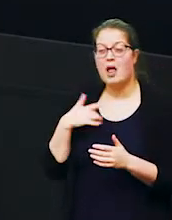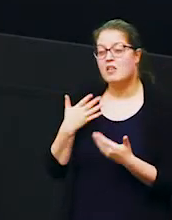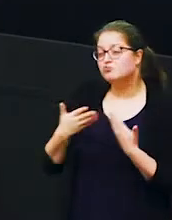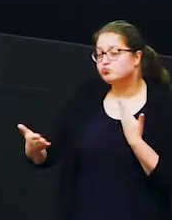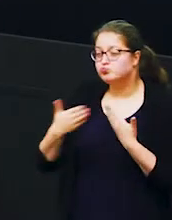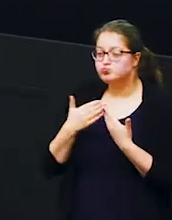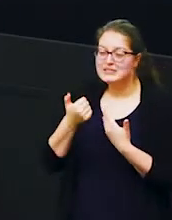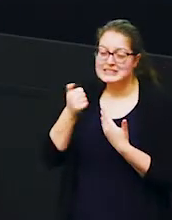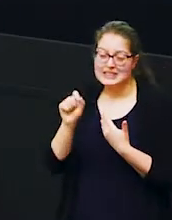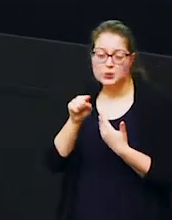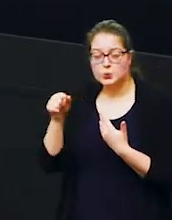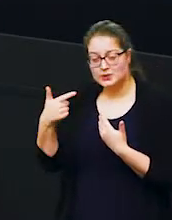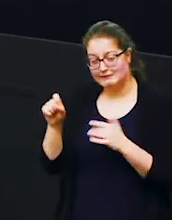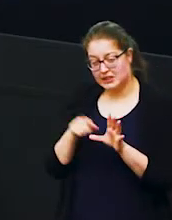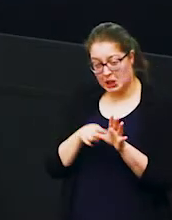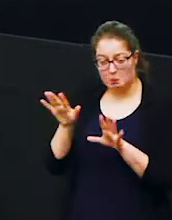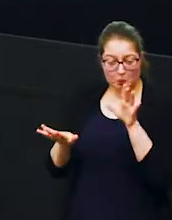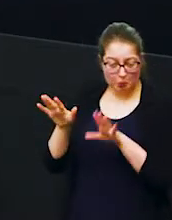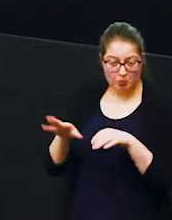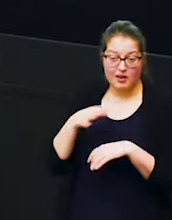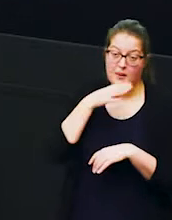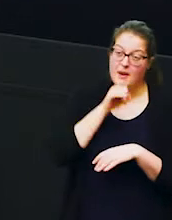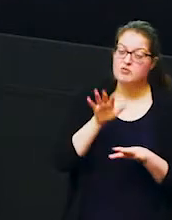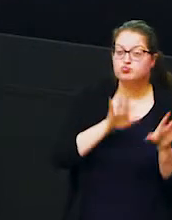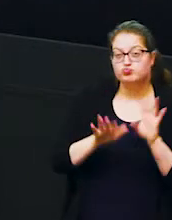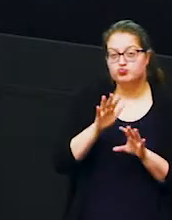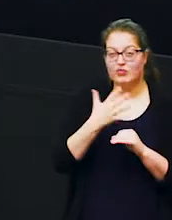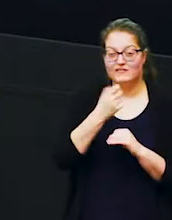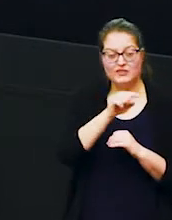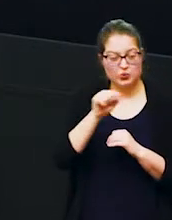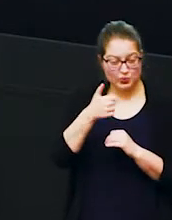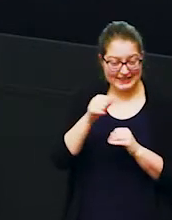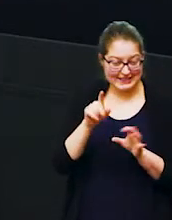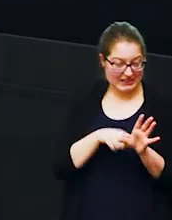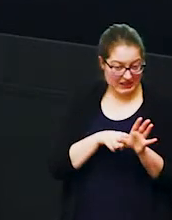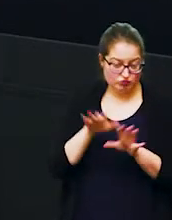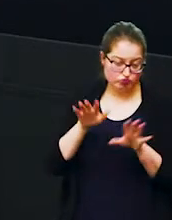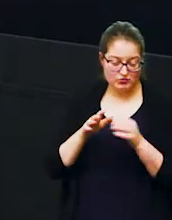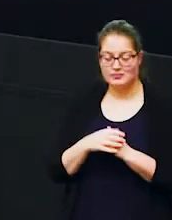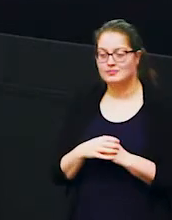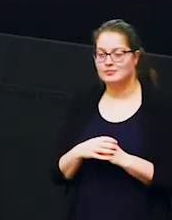60 and 70 years and a male elephant somewhere between 50 and 60 but from the time that that